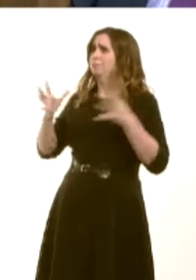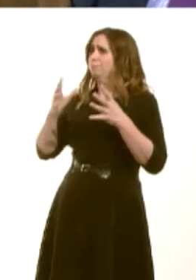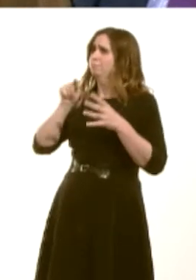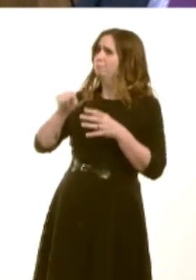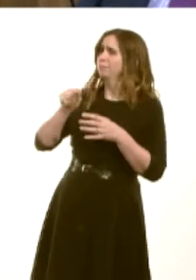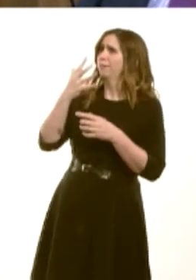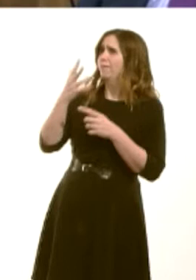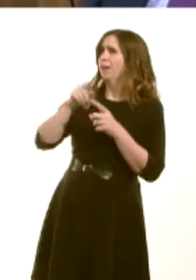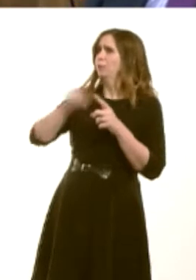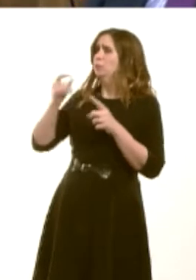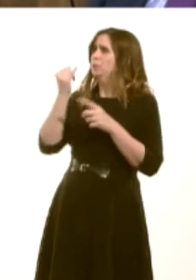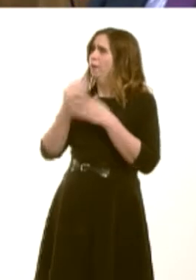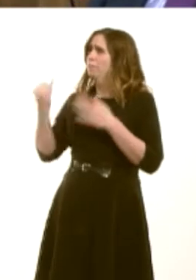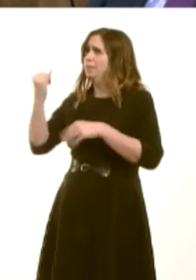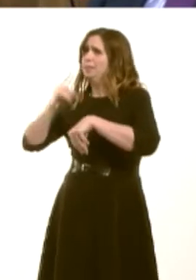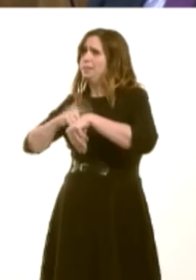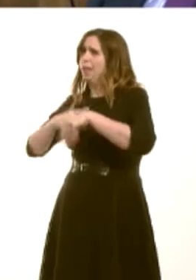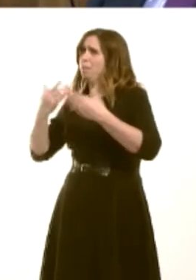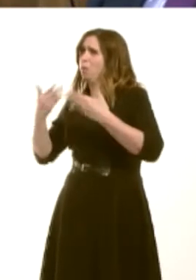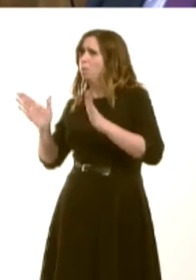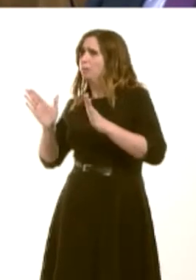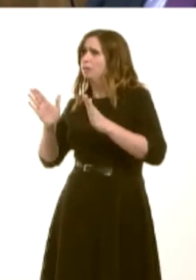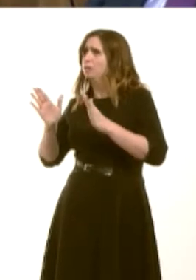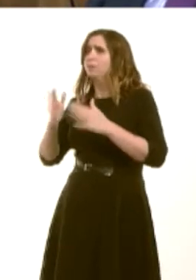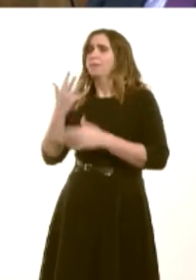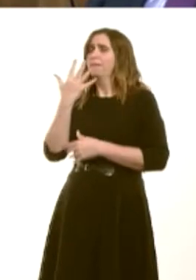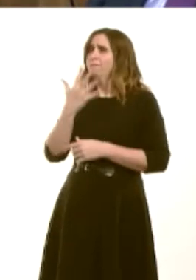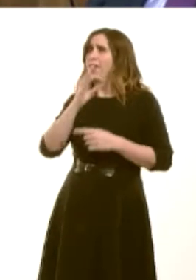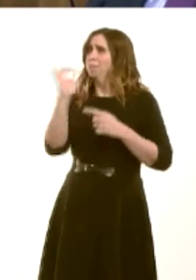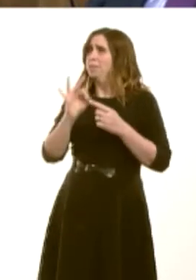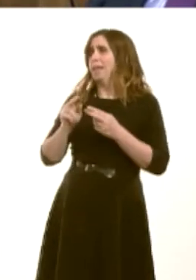between 5 p.m. and 6.30 p.m. on at least two days a weekóa 5 per cent increase since 2011;